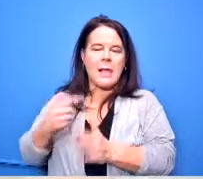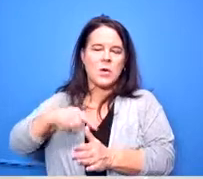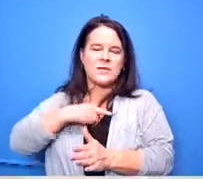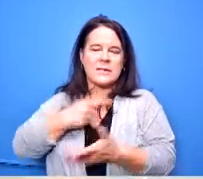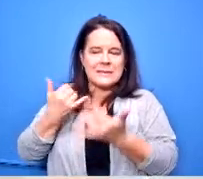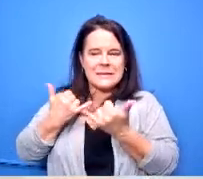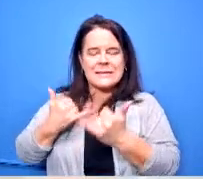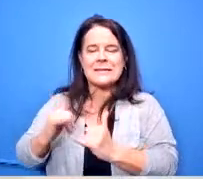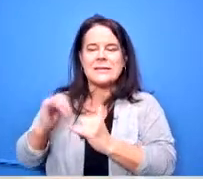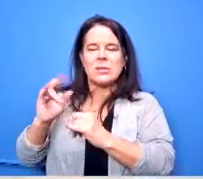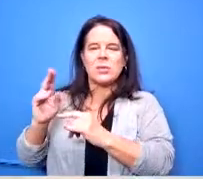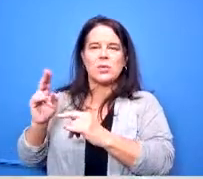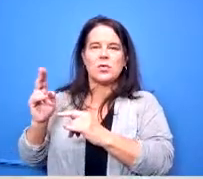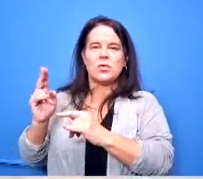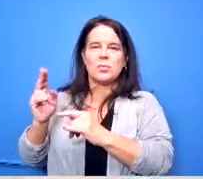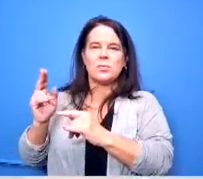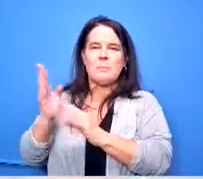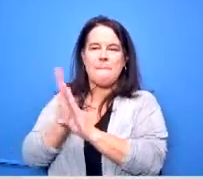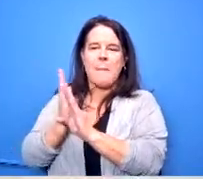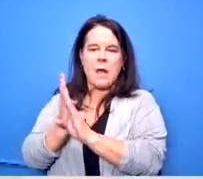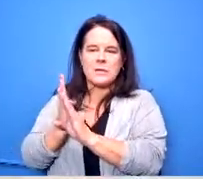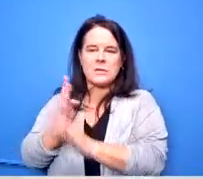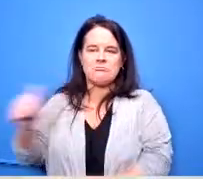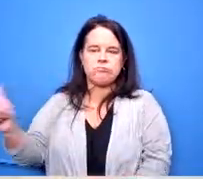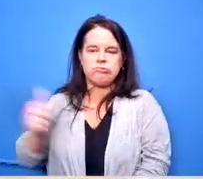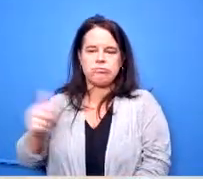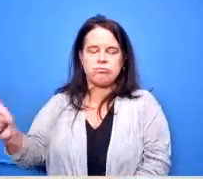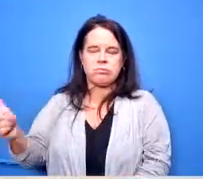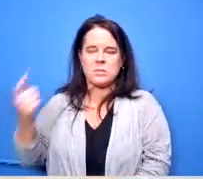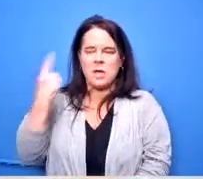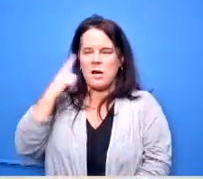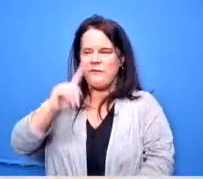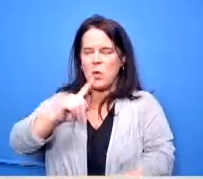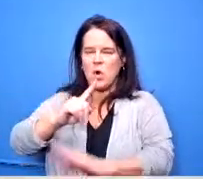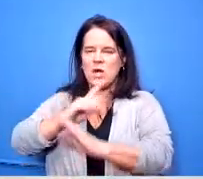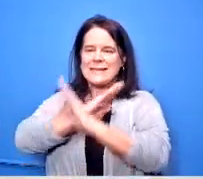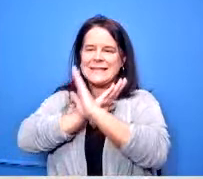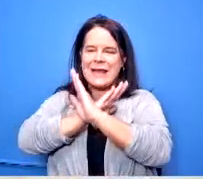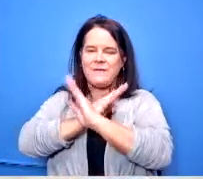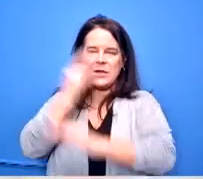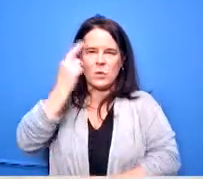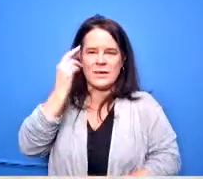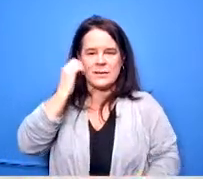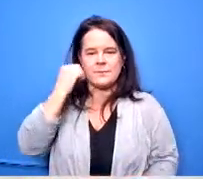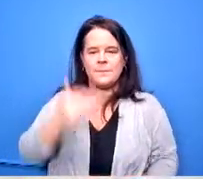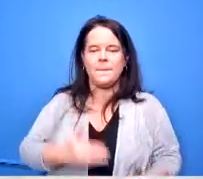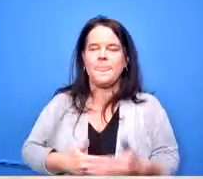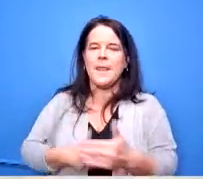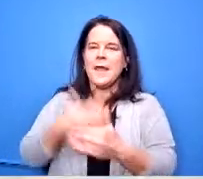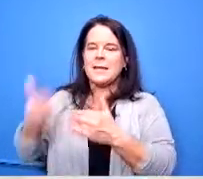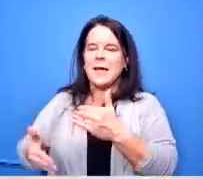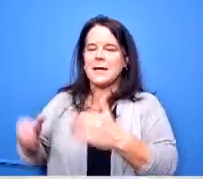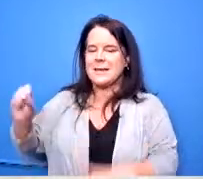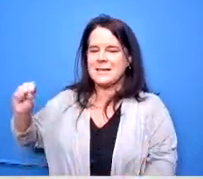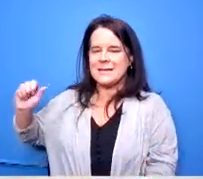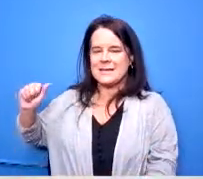on a bus during the day for safety reasons the next one is skanska and skanska is our owner's rep